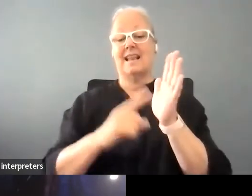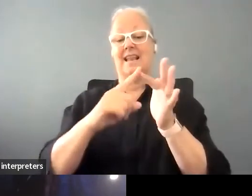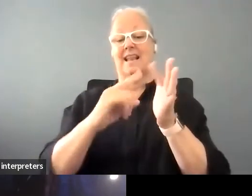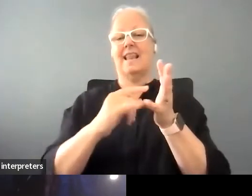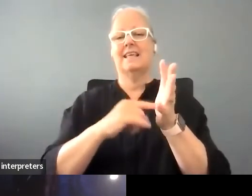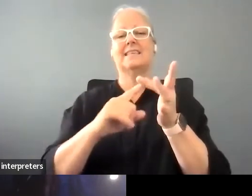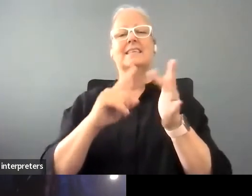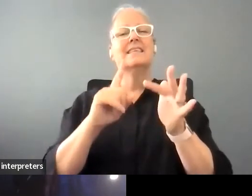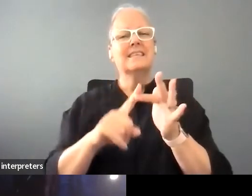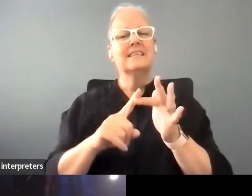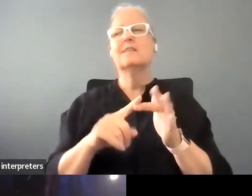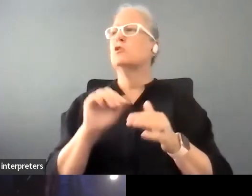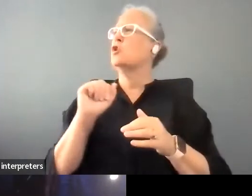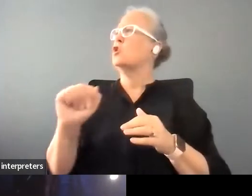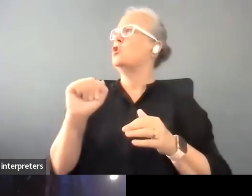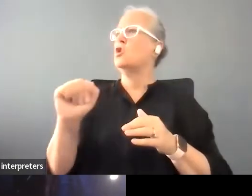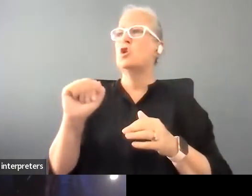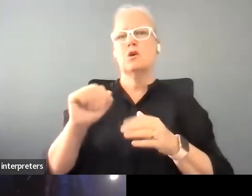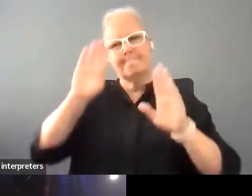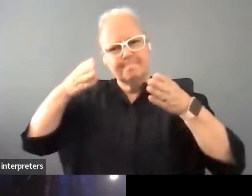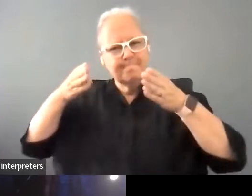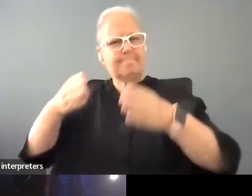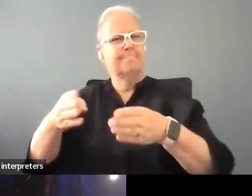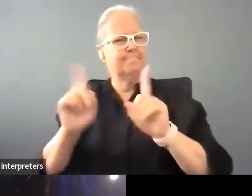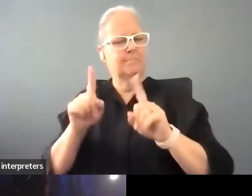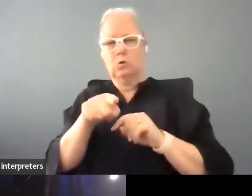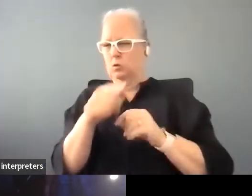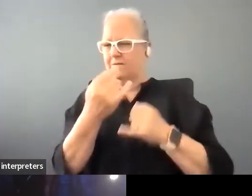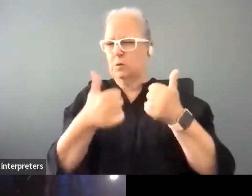very good friend of hers and why do you think she did what she did